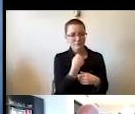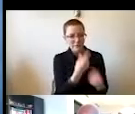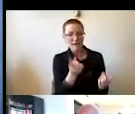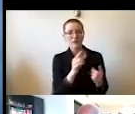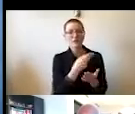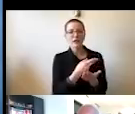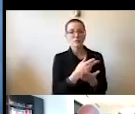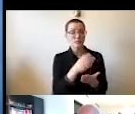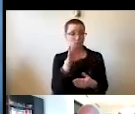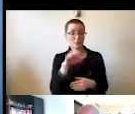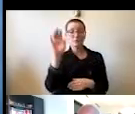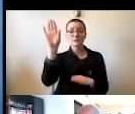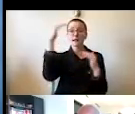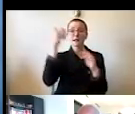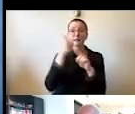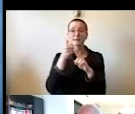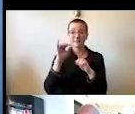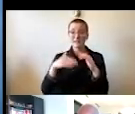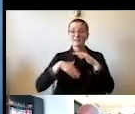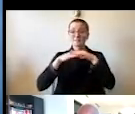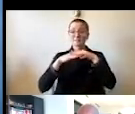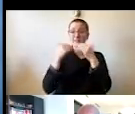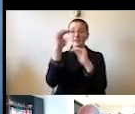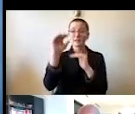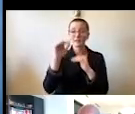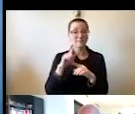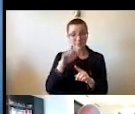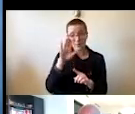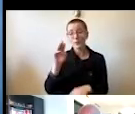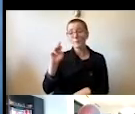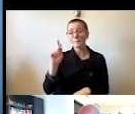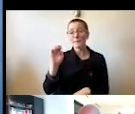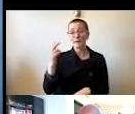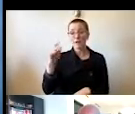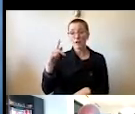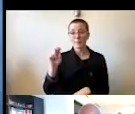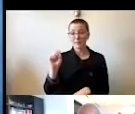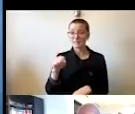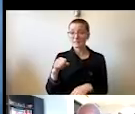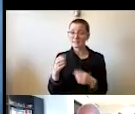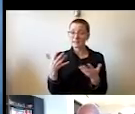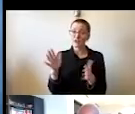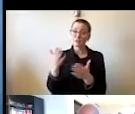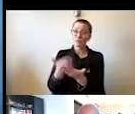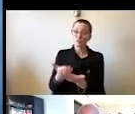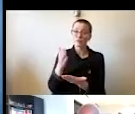Mike Hopkins is living proof that here in Illinois, that's not aiming nearly high enough.